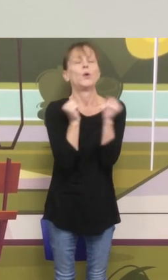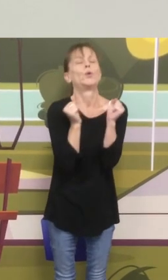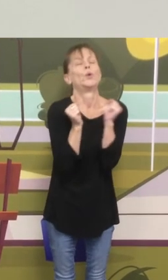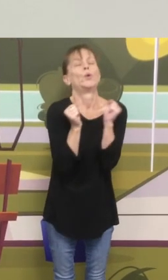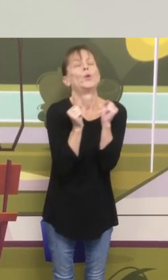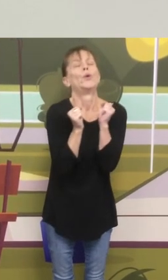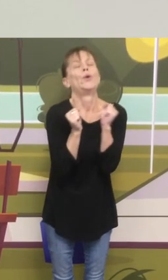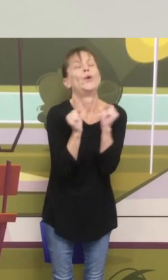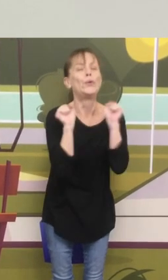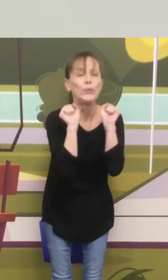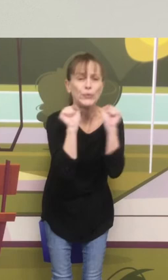they are very cute!